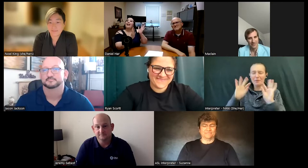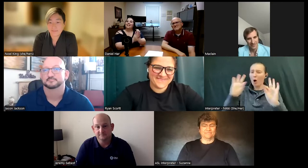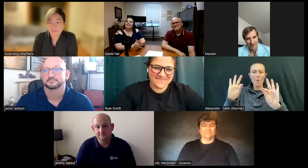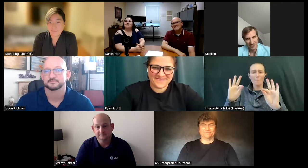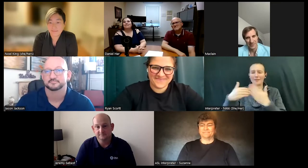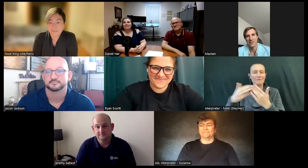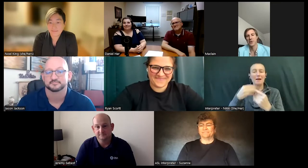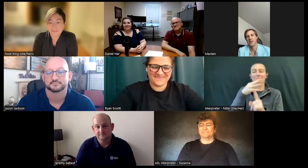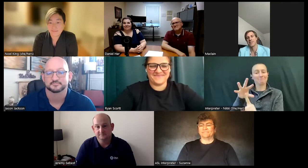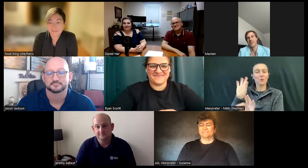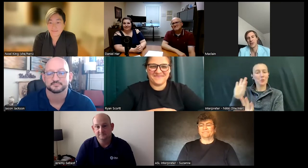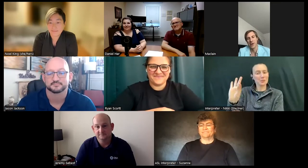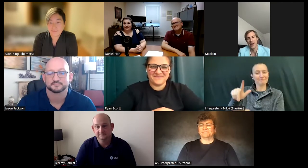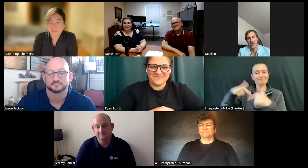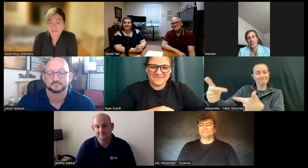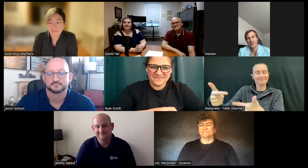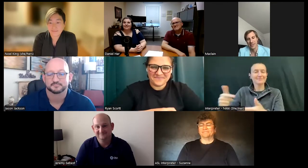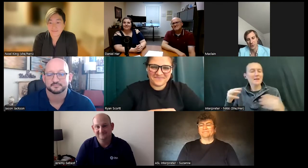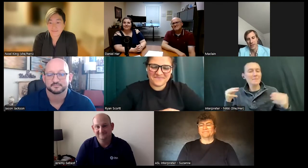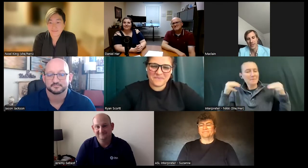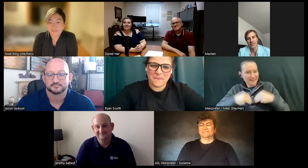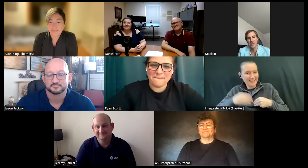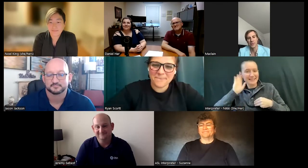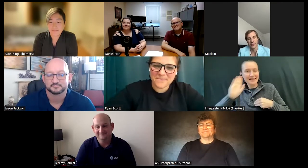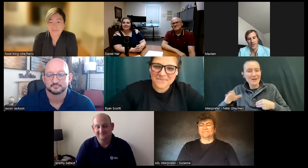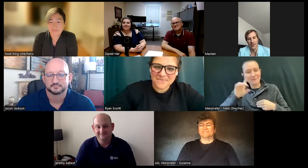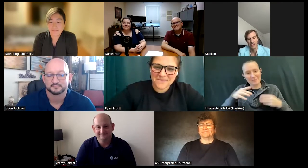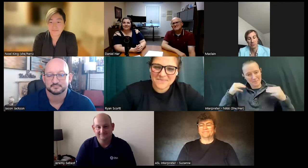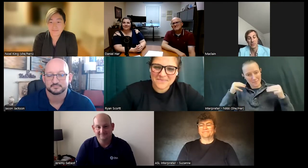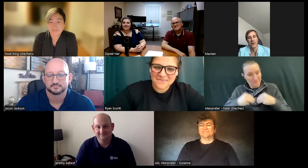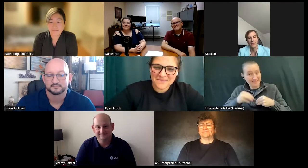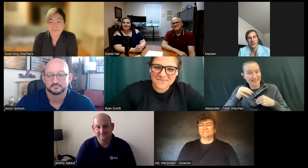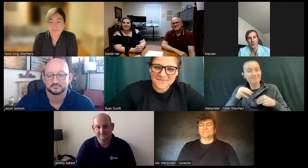go ahead. Of course, hello. I am McLain Drake. It's a pleasure to meet all of you